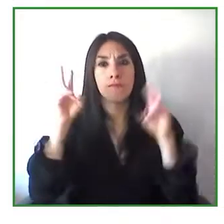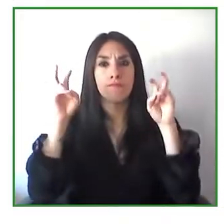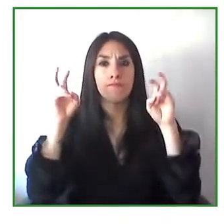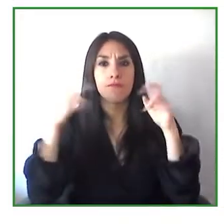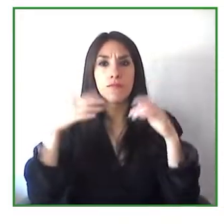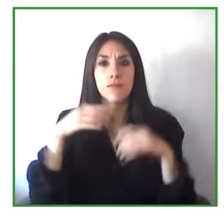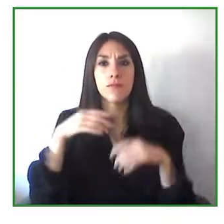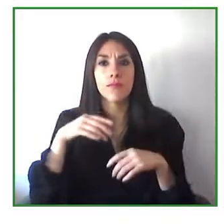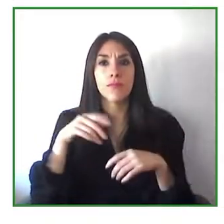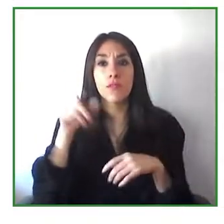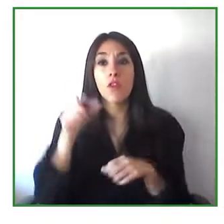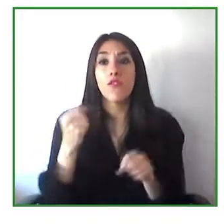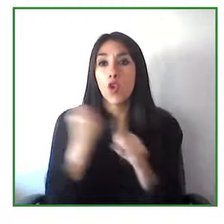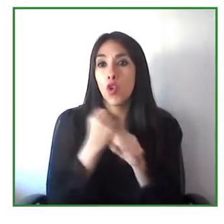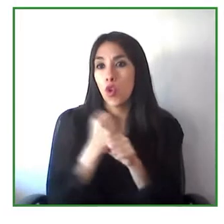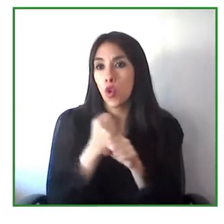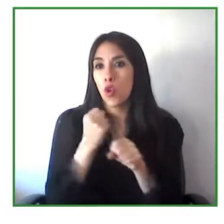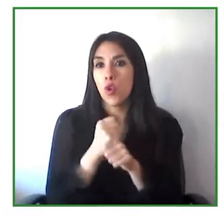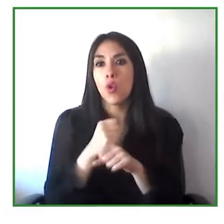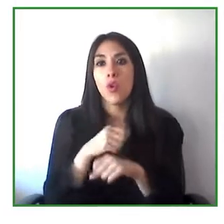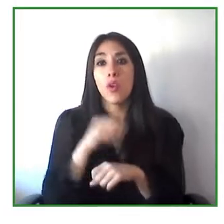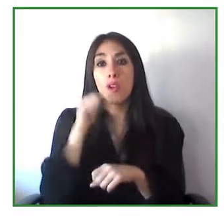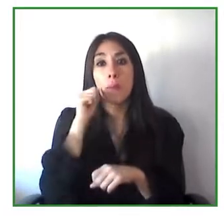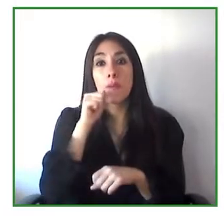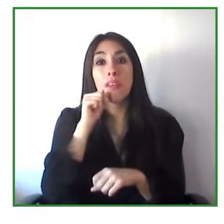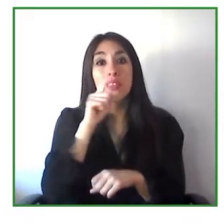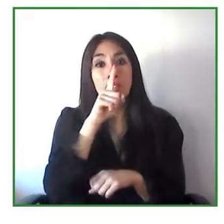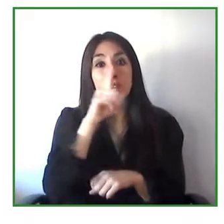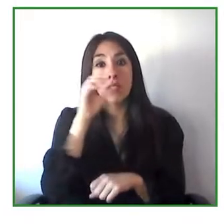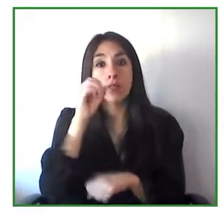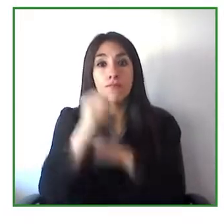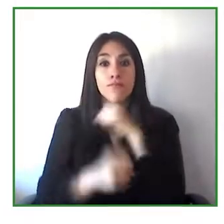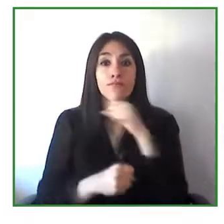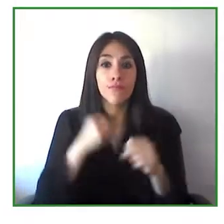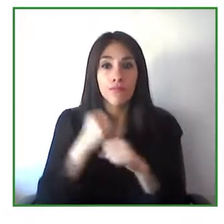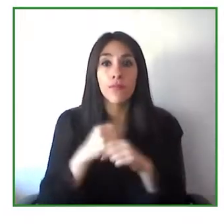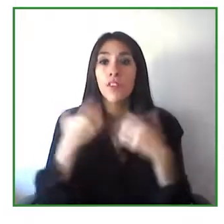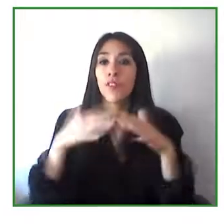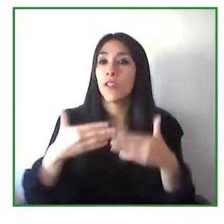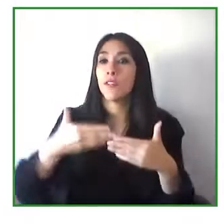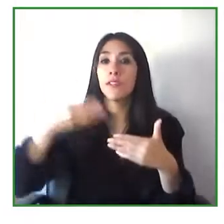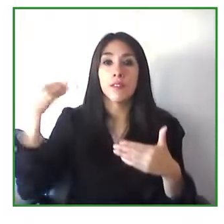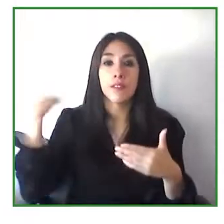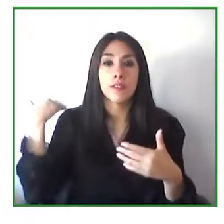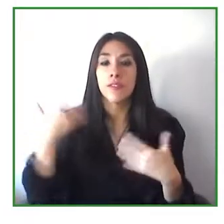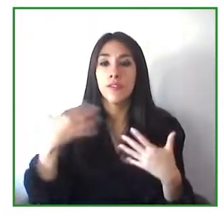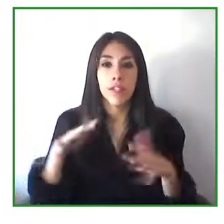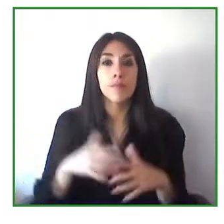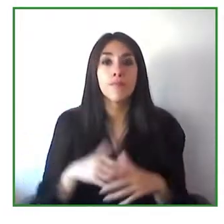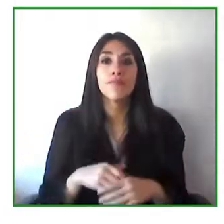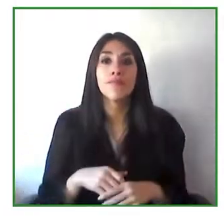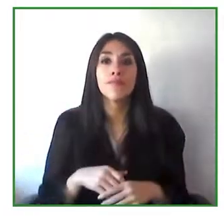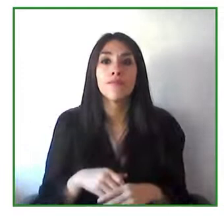she is in charge of improving the accessibility of the company products and processes.